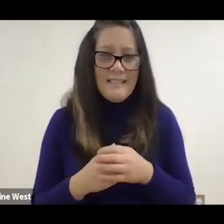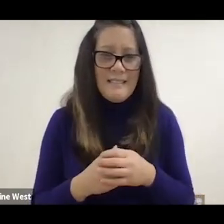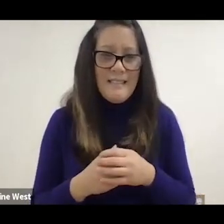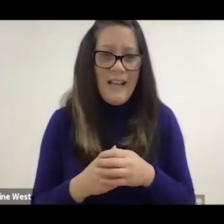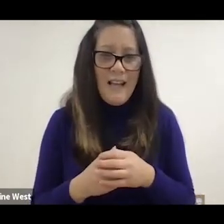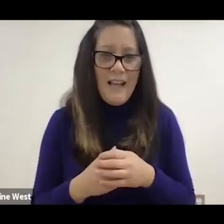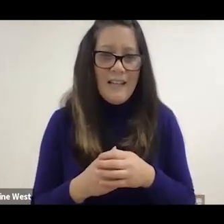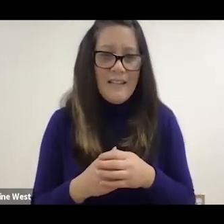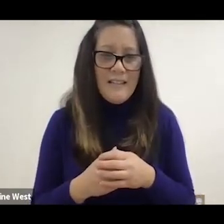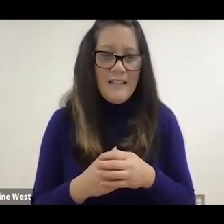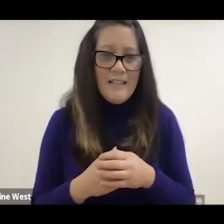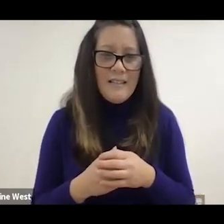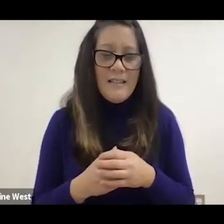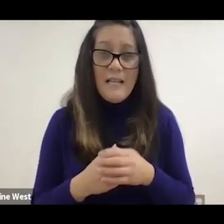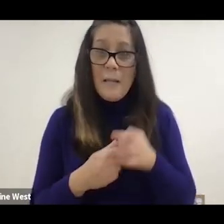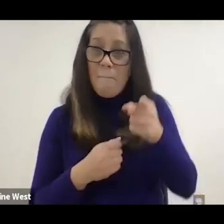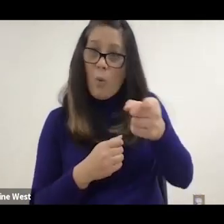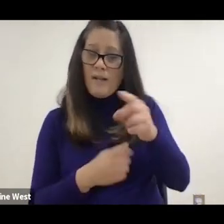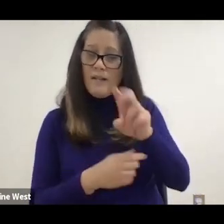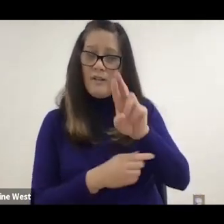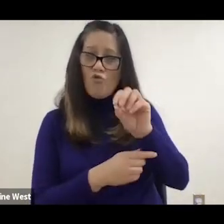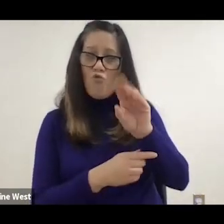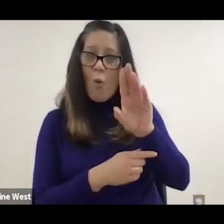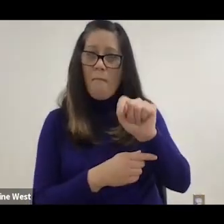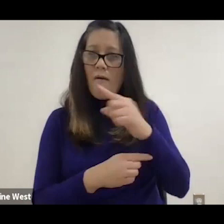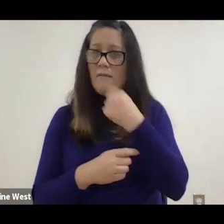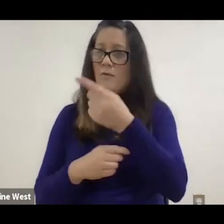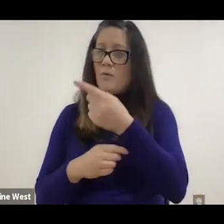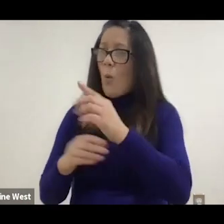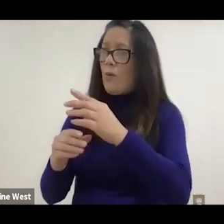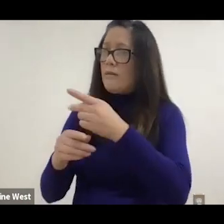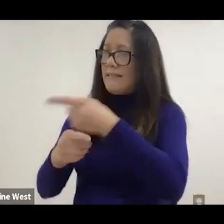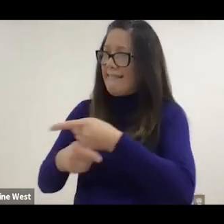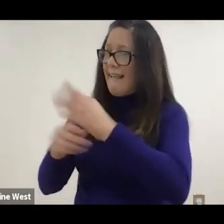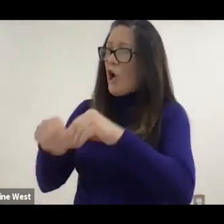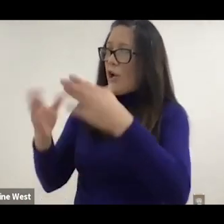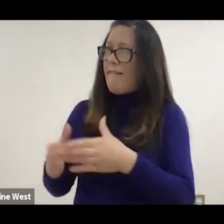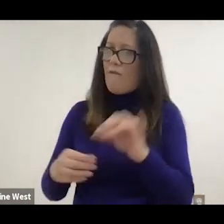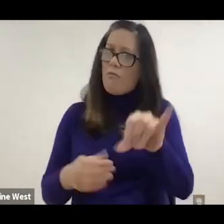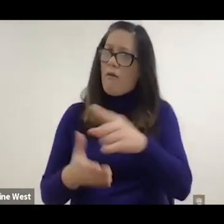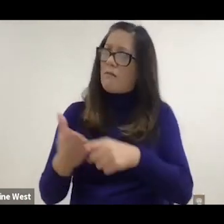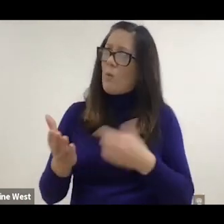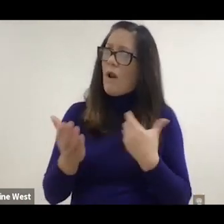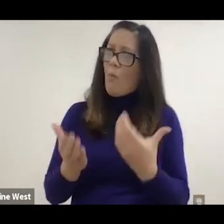said he just point to the robot and saying to the caregiver that's what I want.